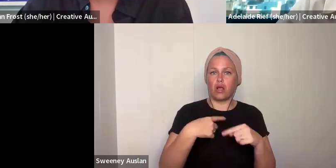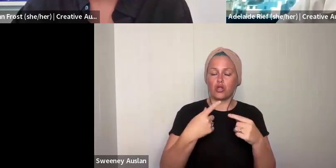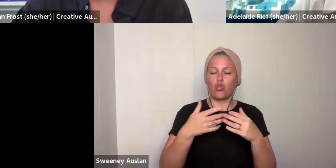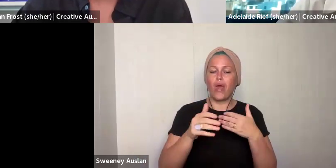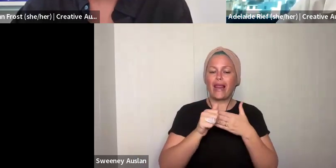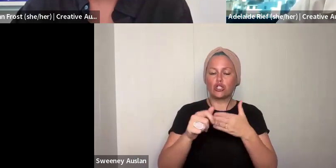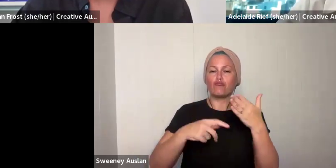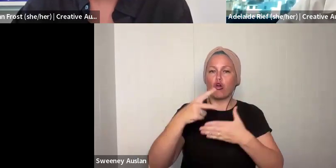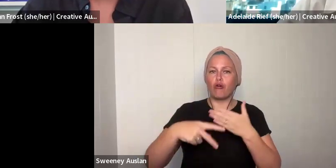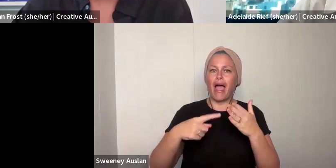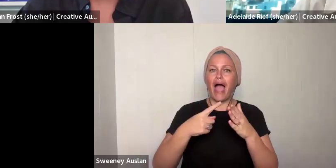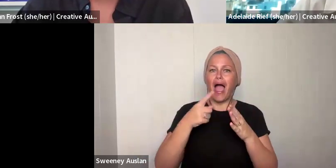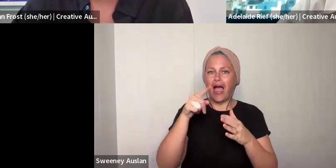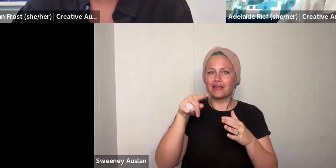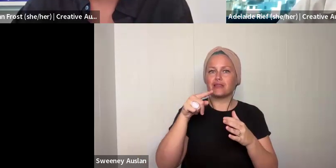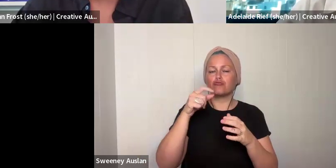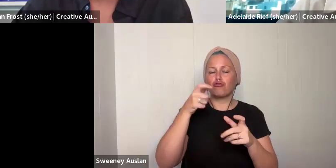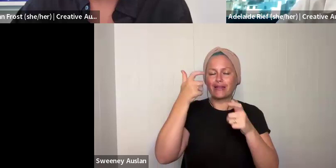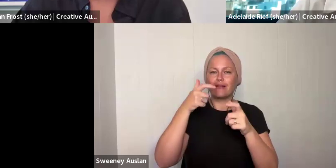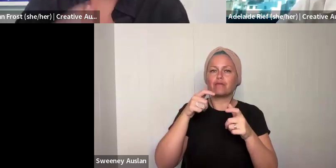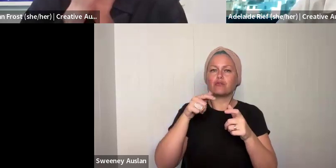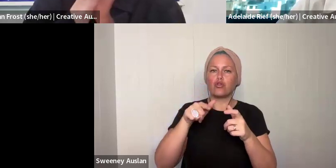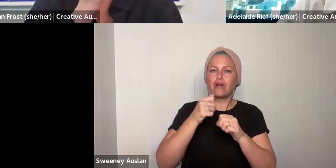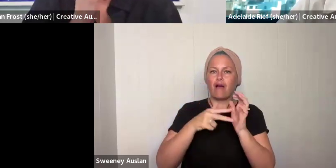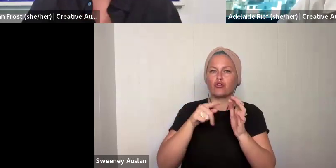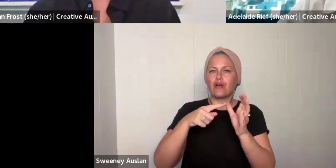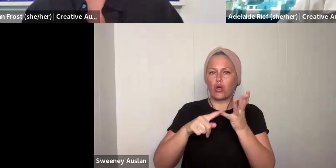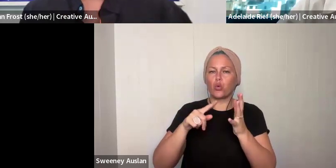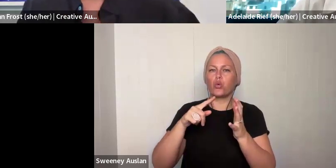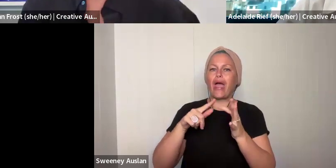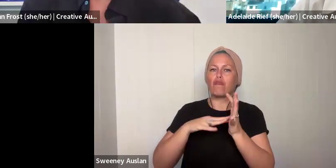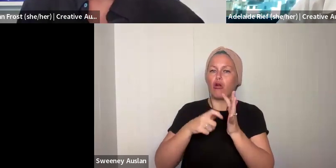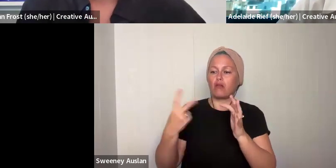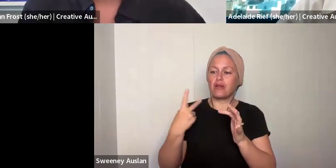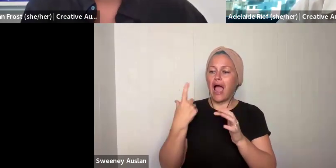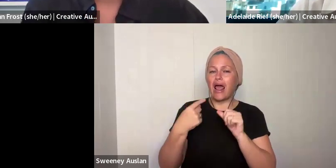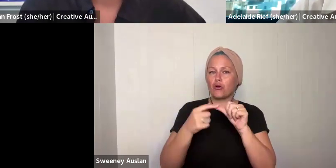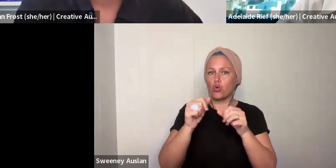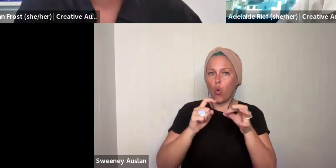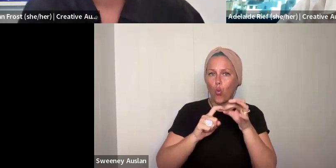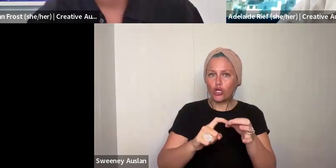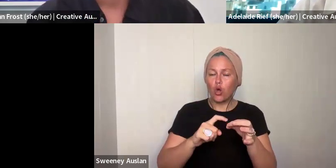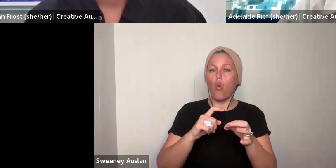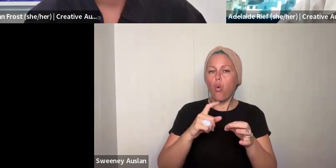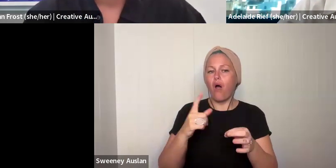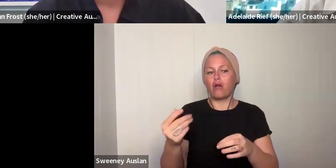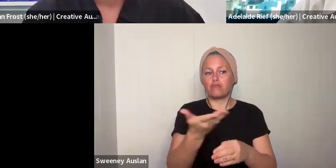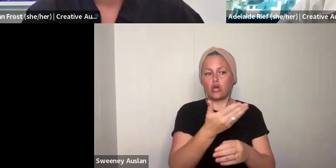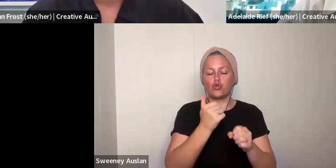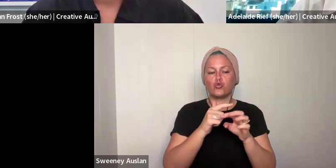sessions. If you are a First Nations artist or creative worker, you can get in touch with us via readership program --